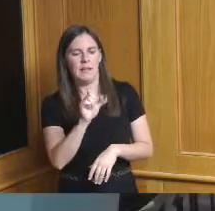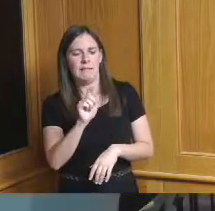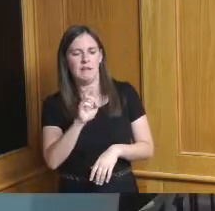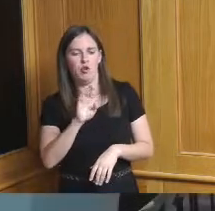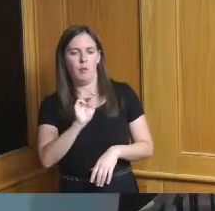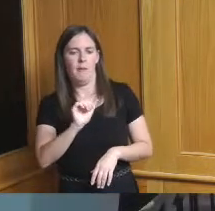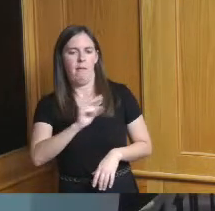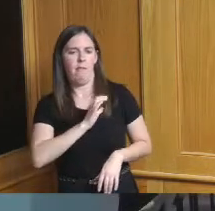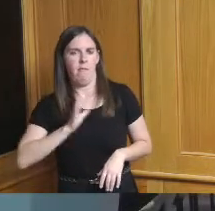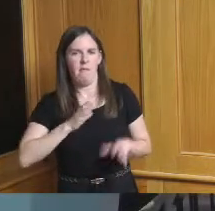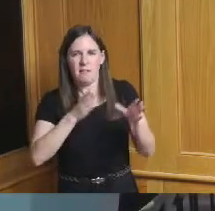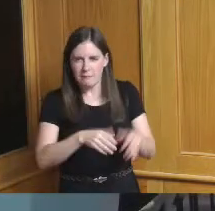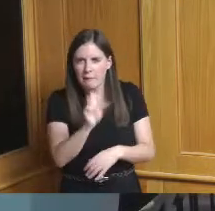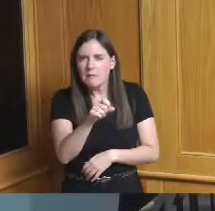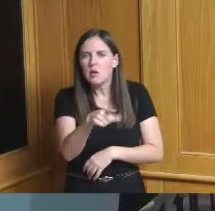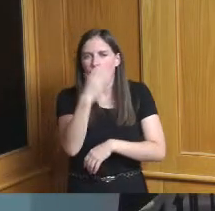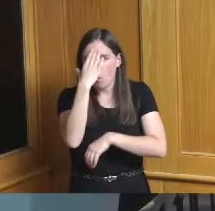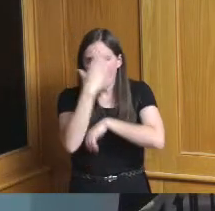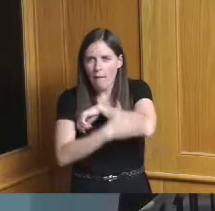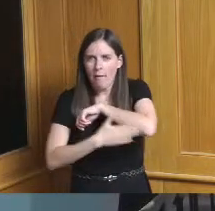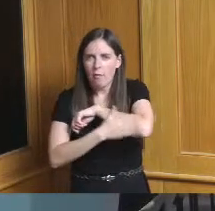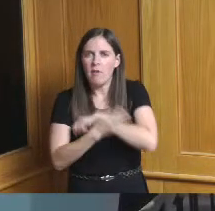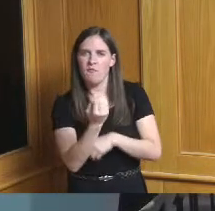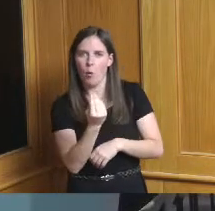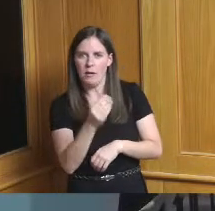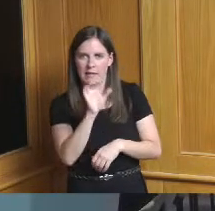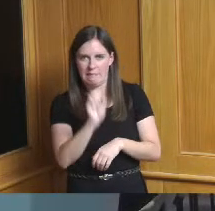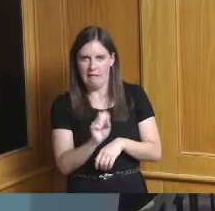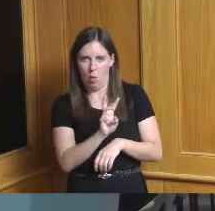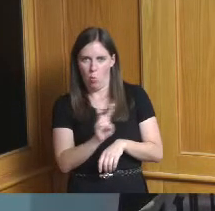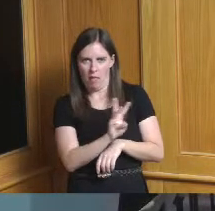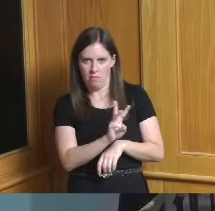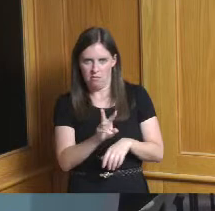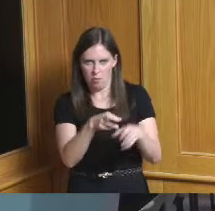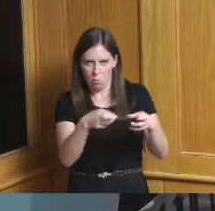counties in the fort the 14 counties in southwest Ohio the three counties in Kentucky have been